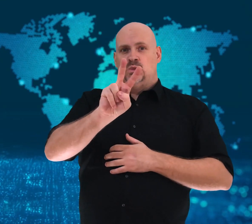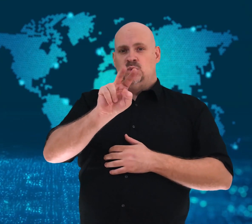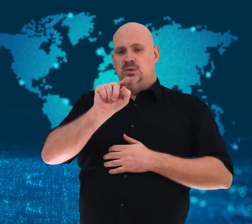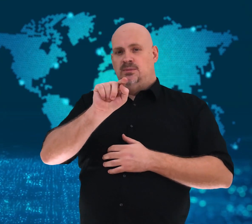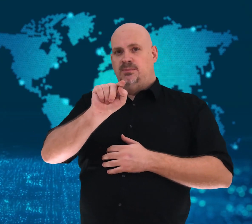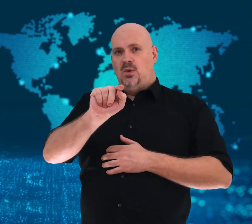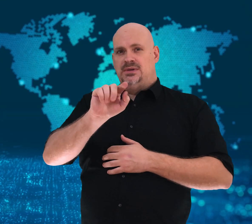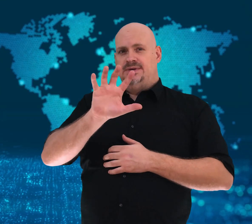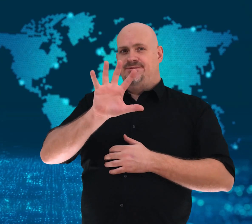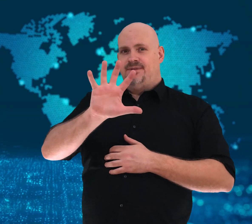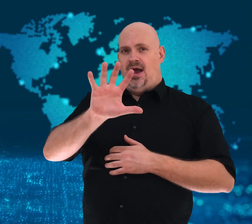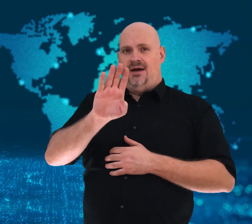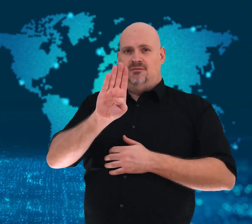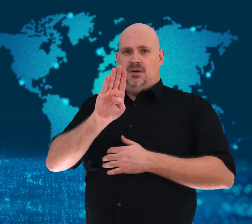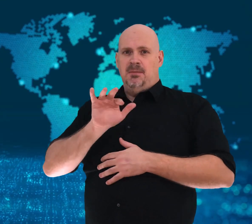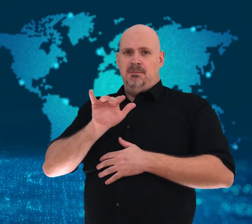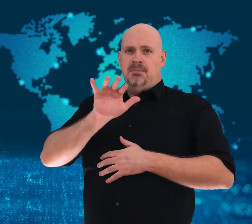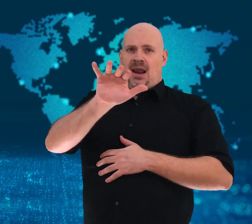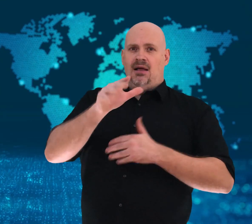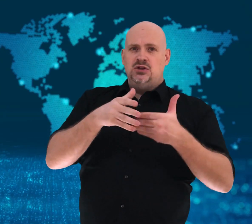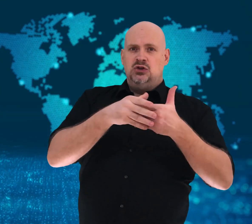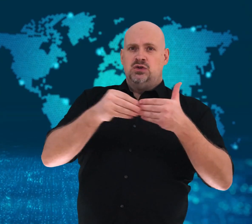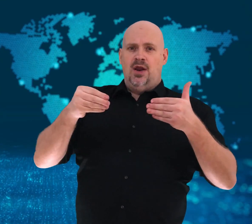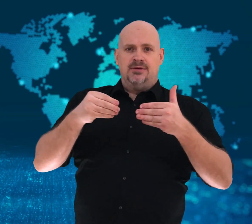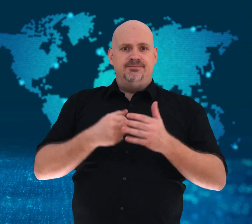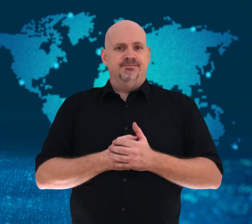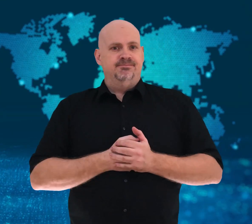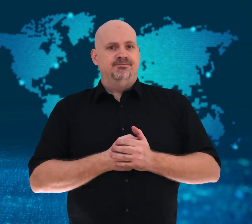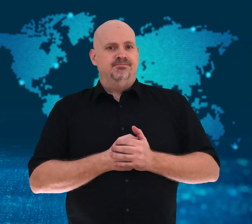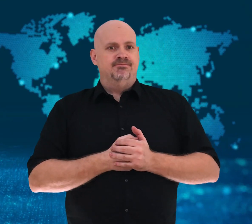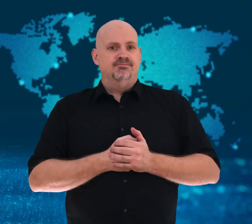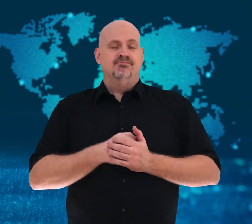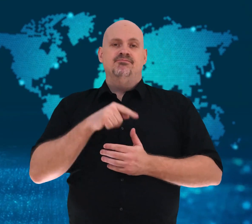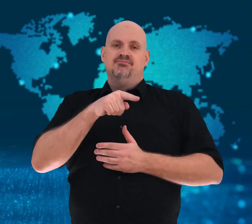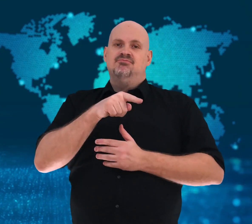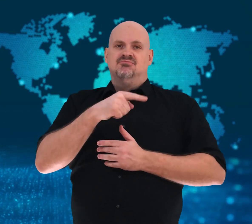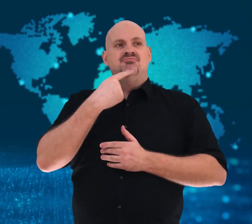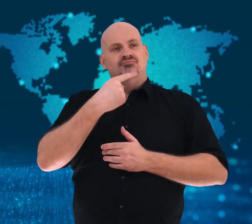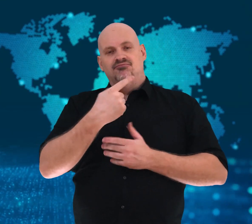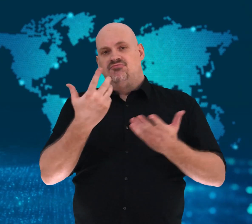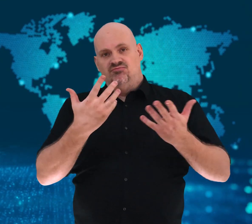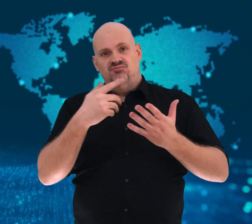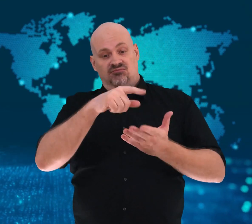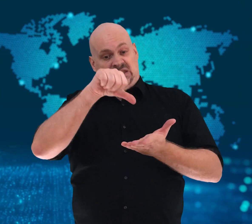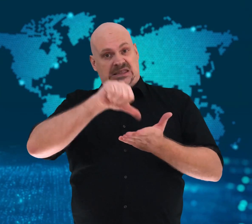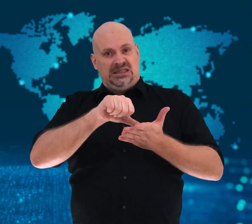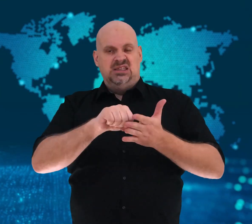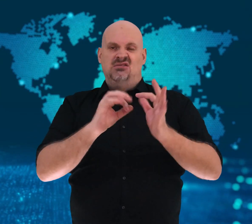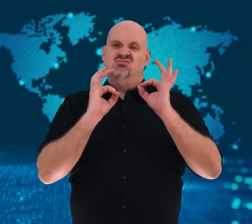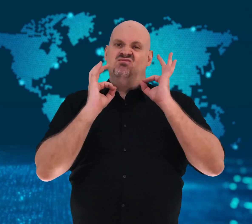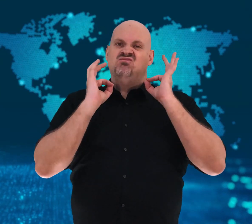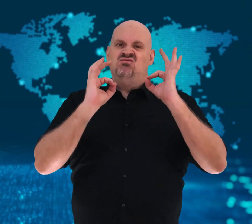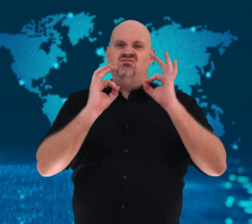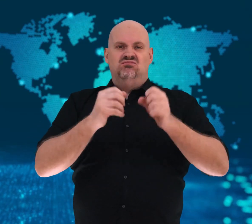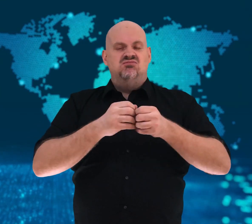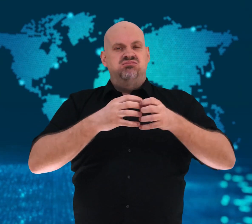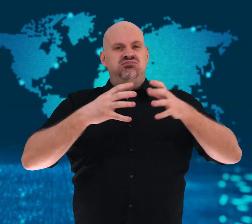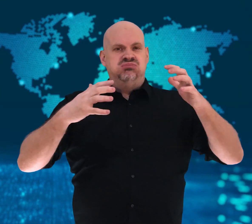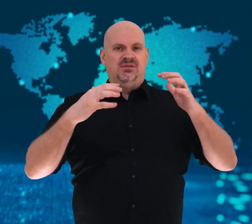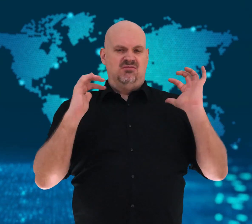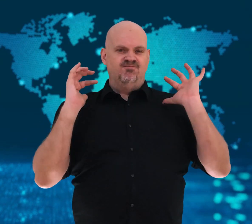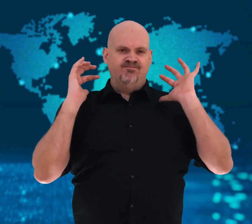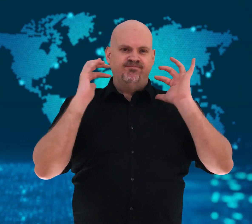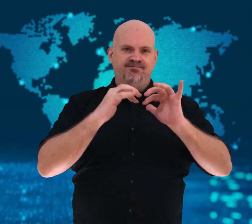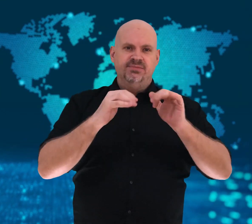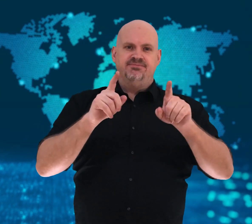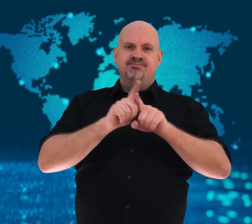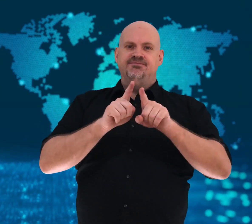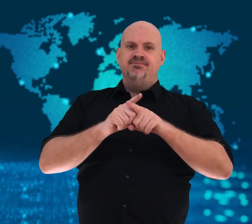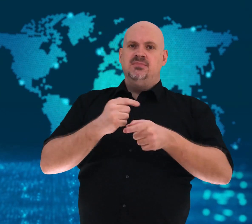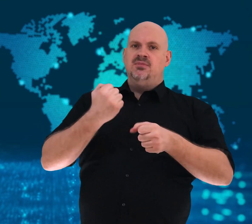growth in the country as well as housing government offices and